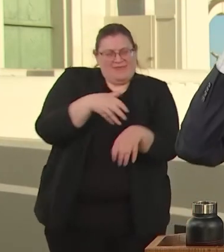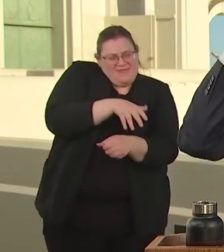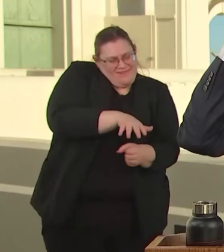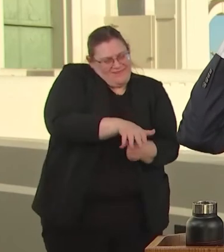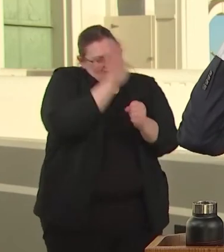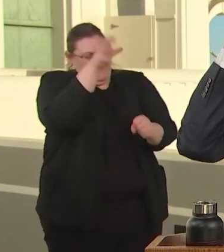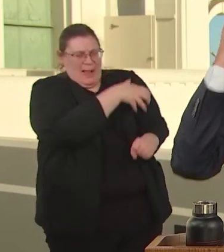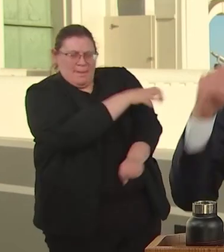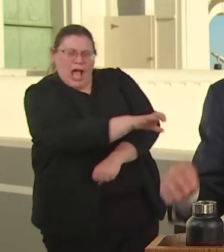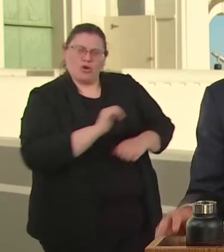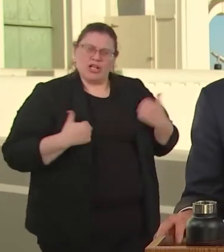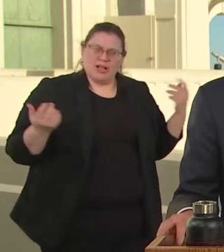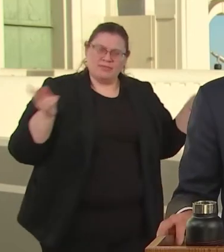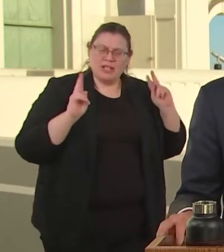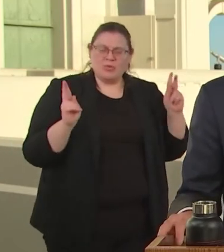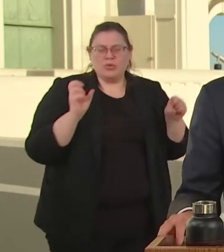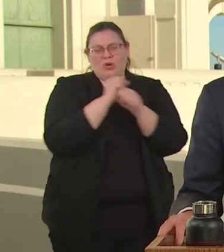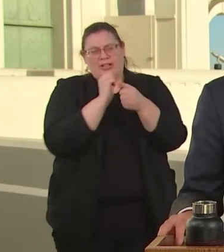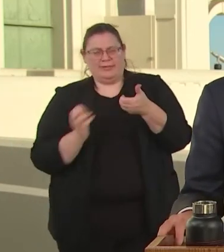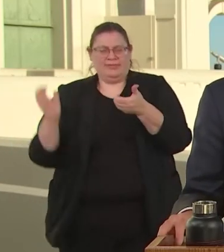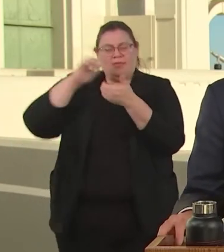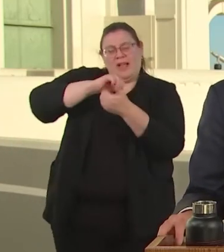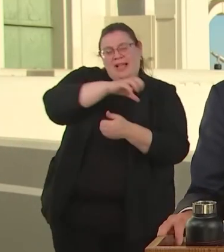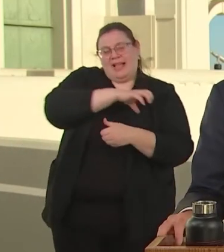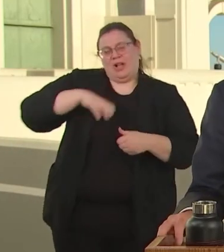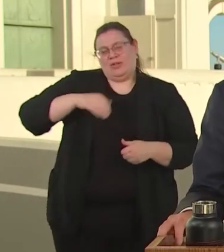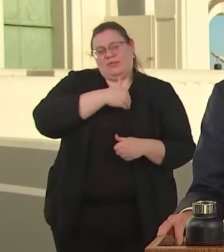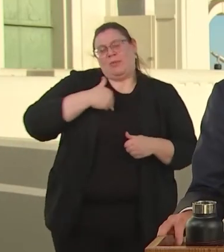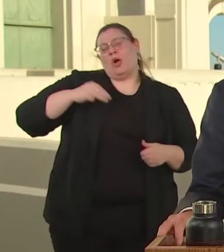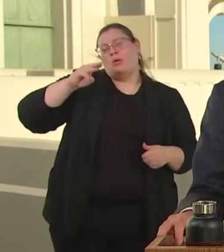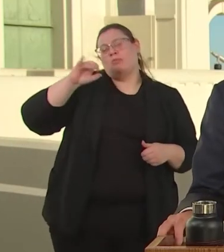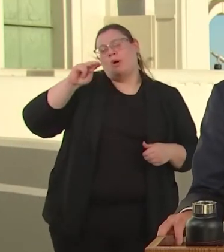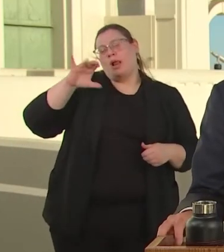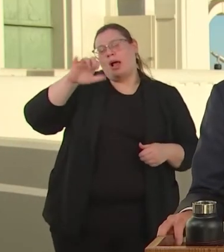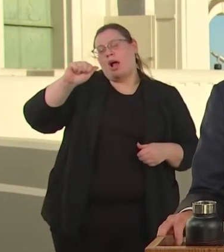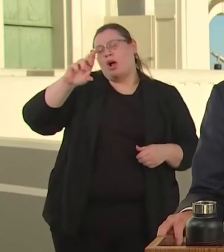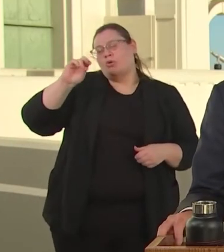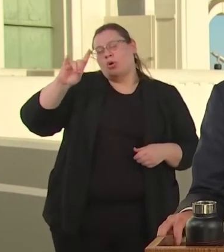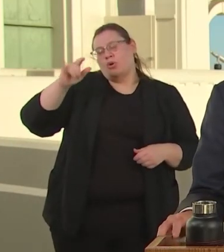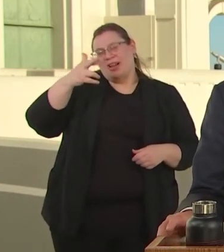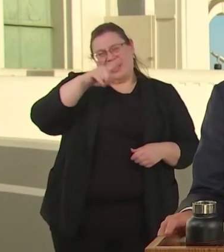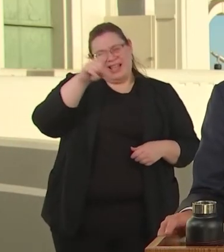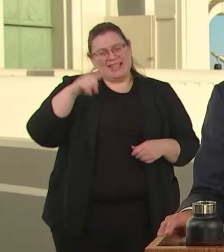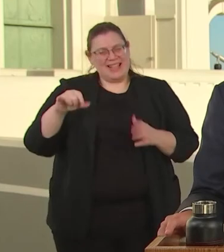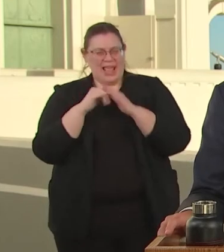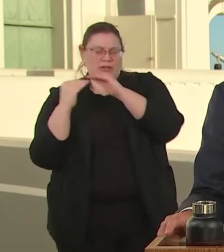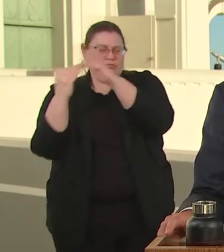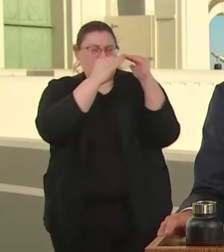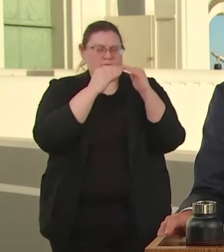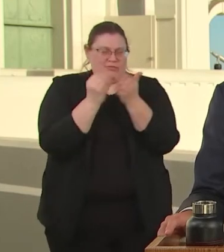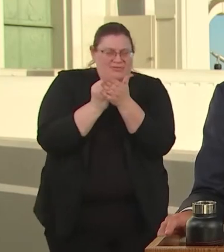IN PARTNERSHIP WITH COUNCILMEMBER MONICA RODRIGUEZ, THIS JUSTICE CREATES YOUTH